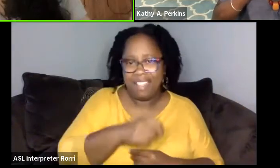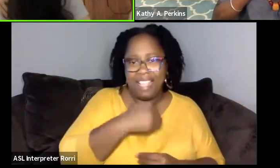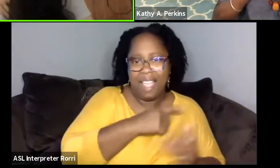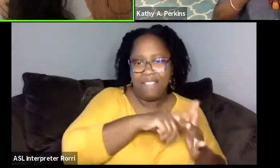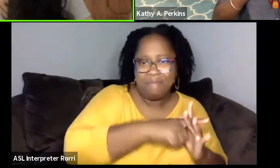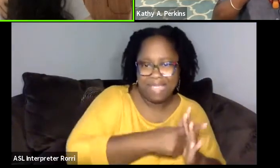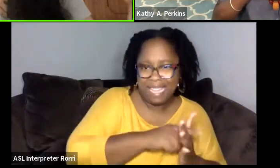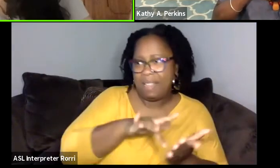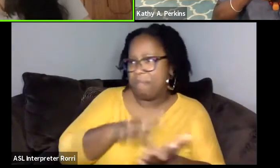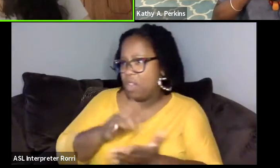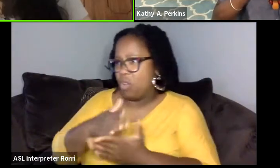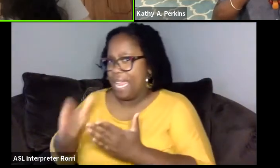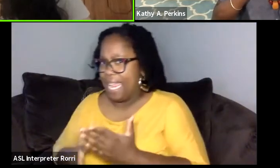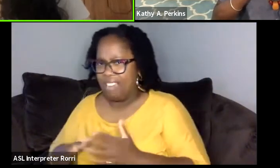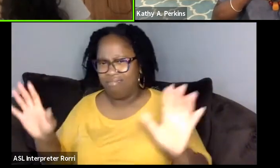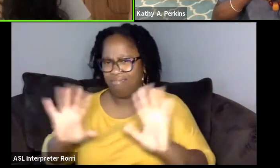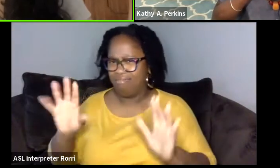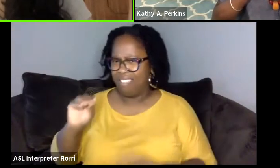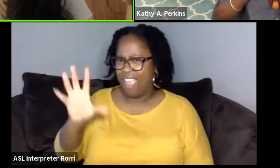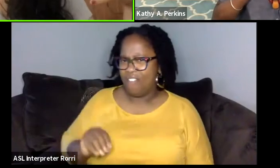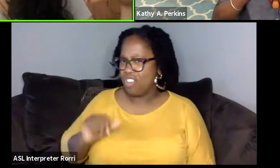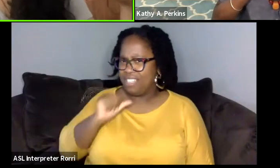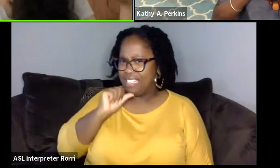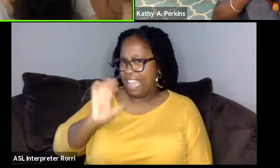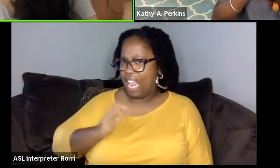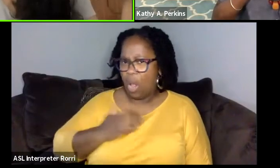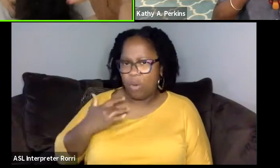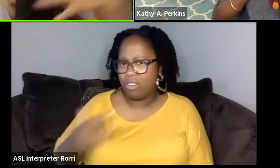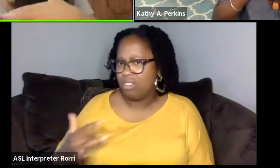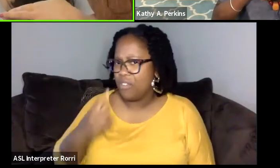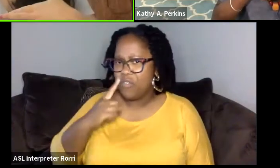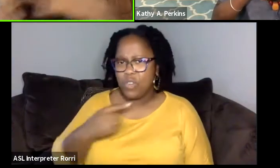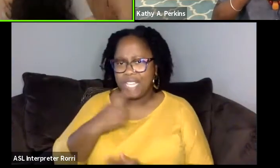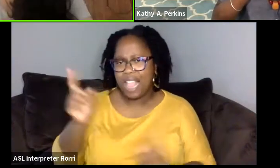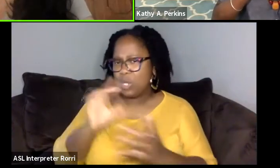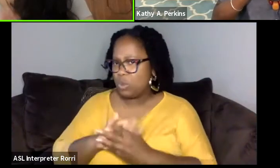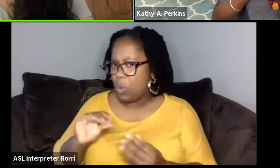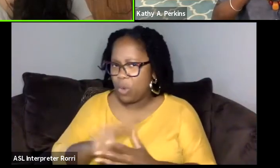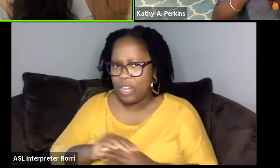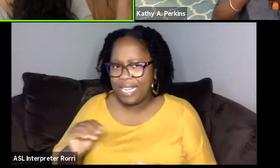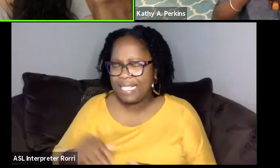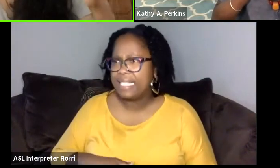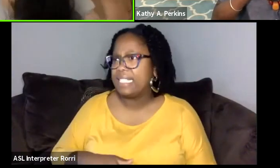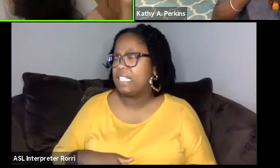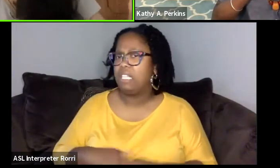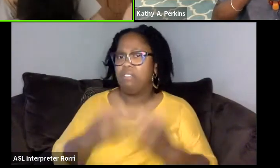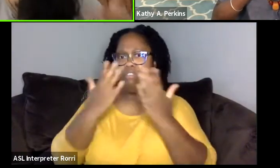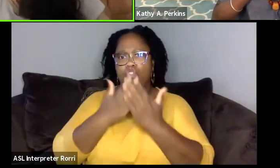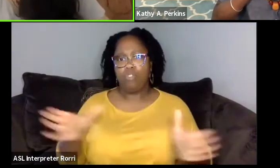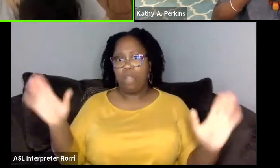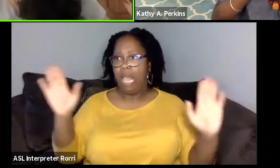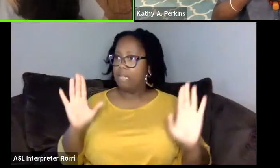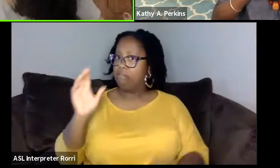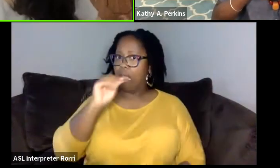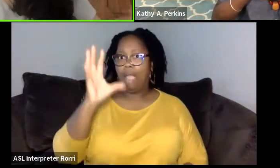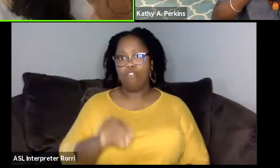As Africans, this is not how we tell stories. And it's also a very broad generalization to say, as Africans, this is how we don't tell stories